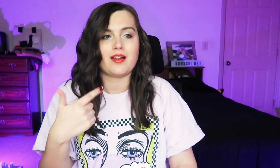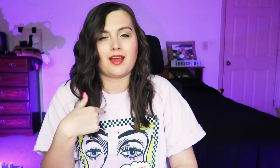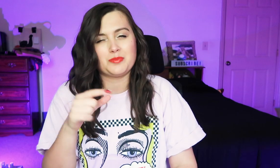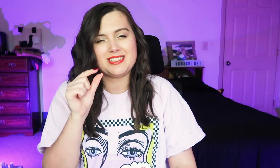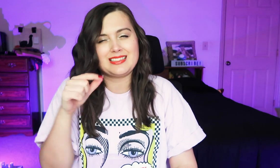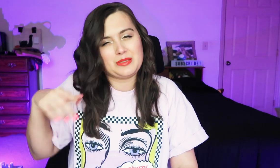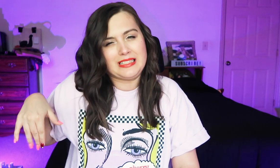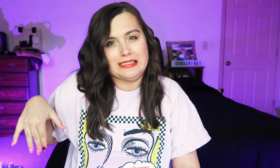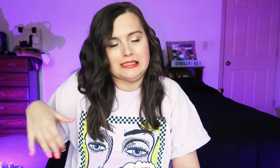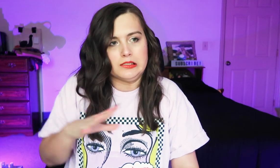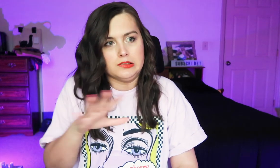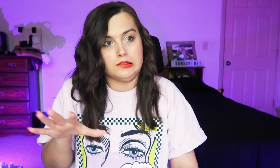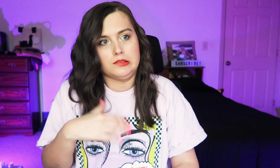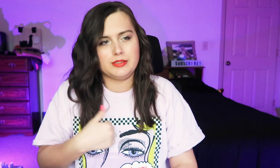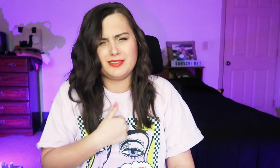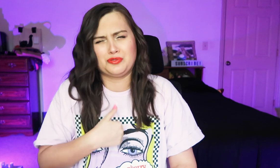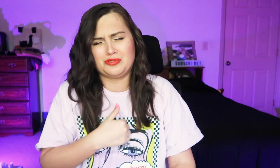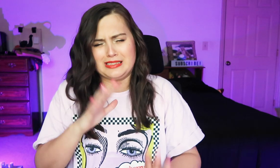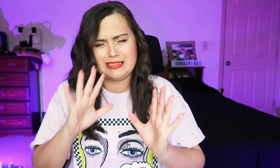I'm a little late on this, sorry.